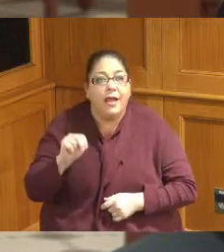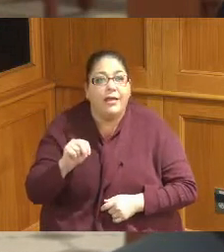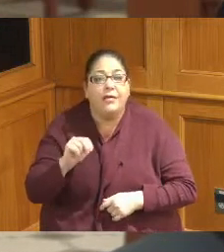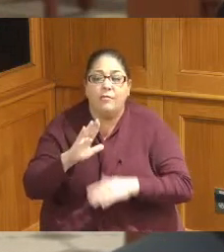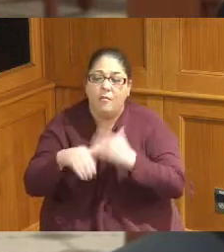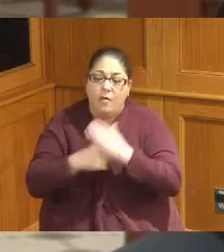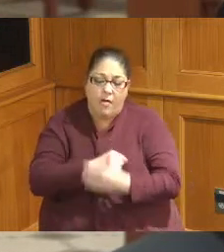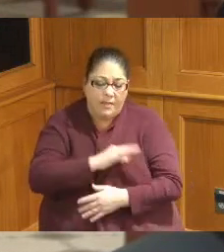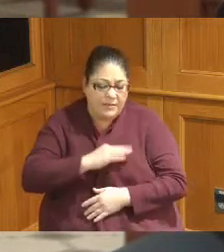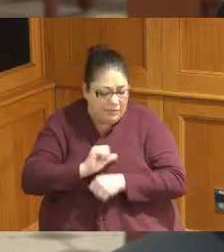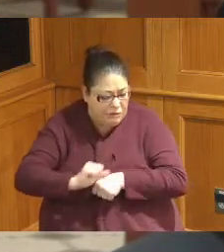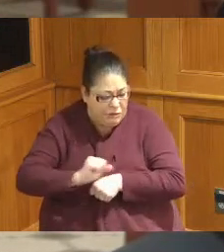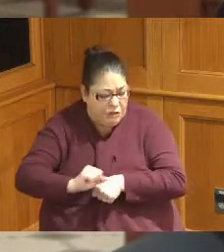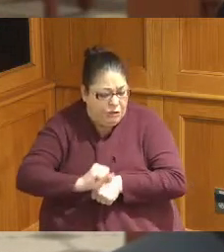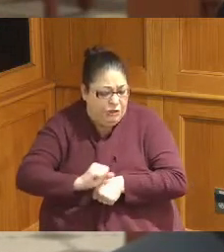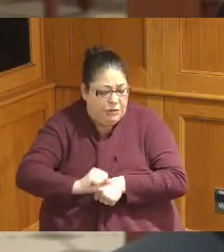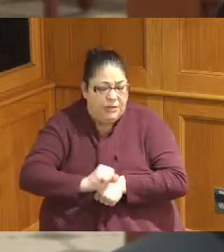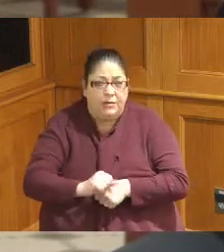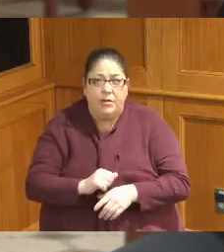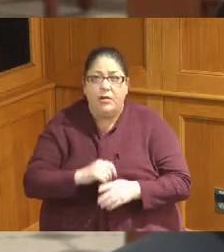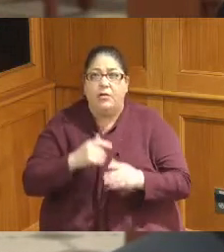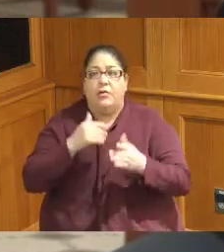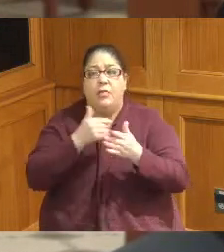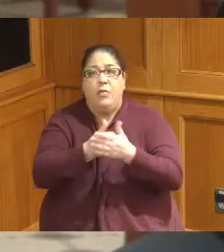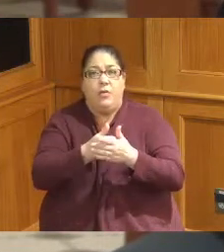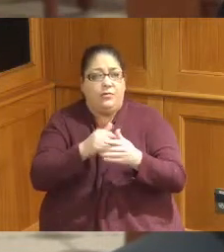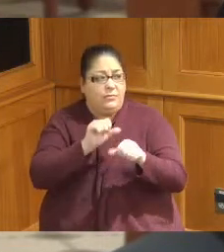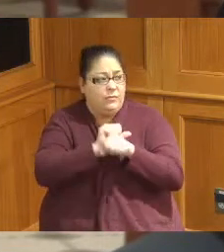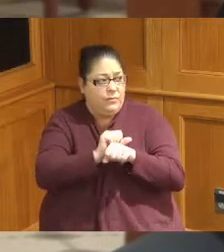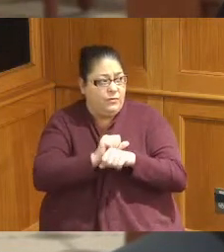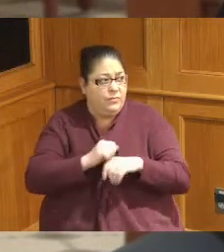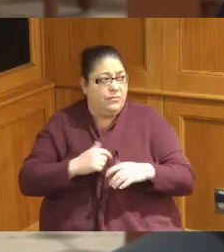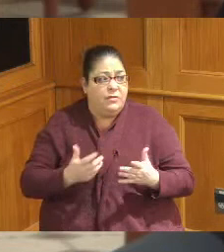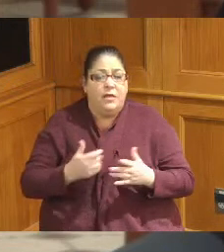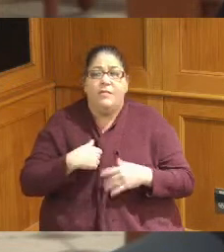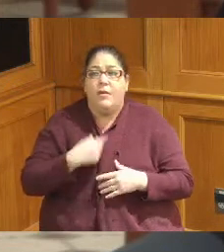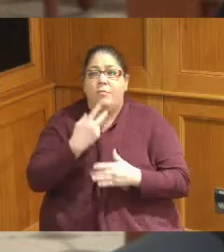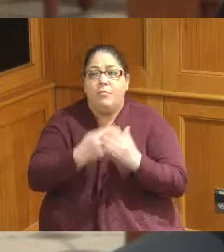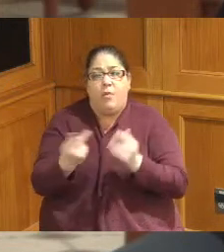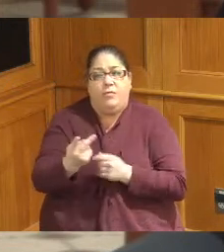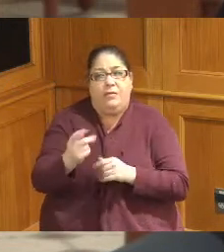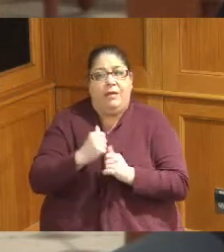diligently and very closely on some of these issues so the two of them can help depending